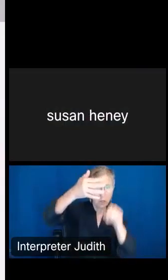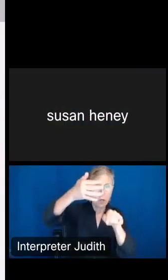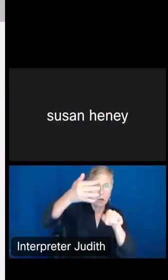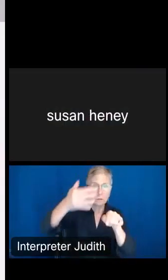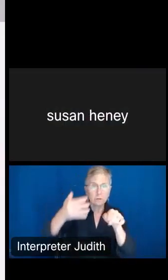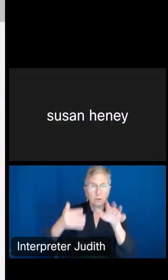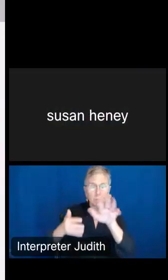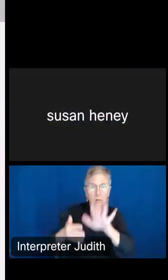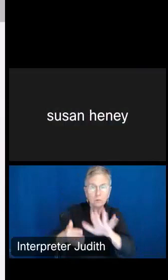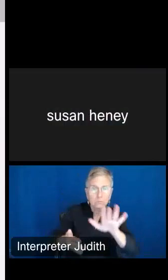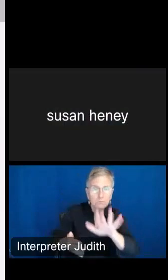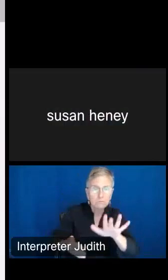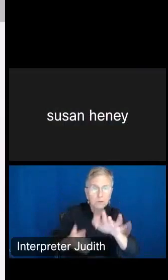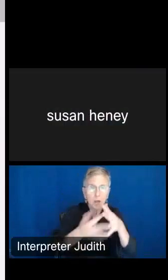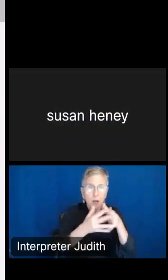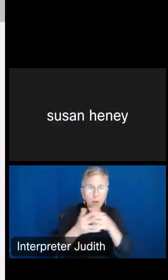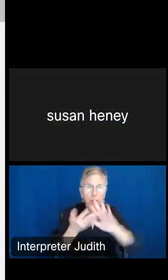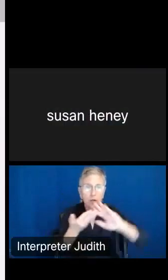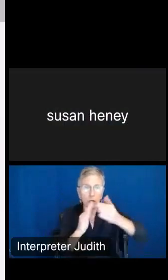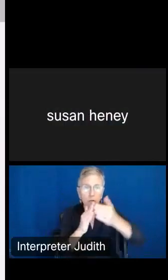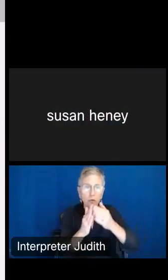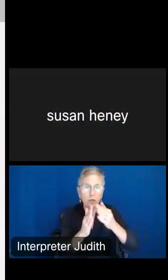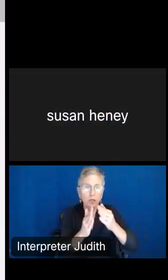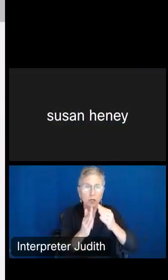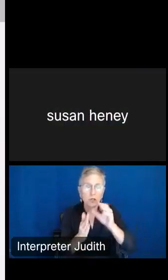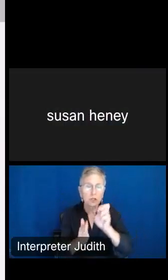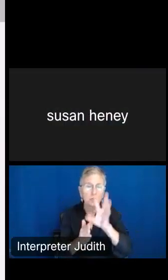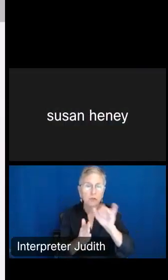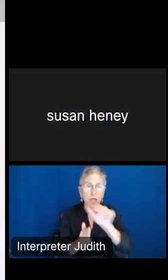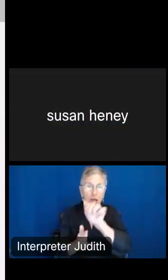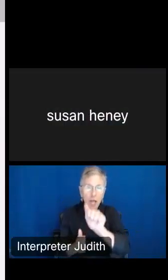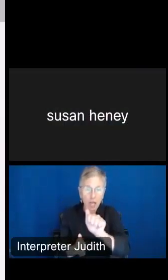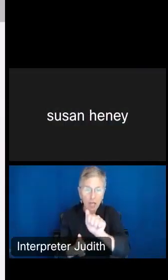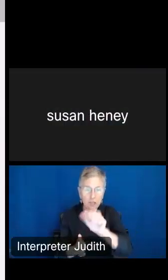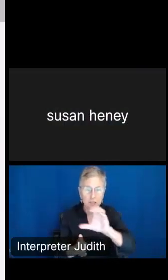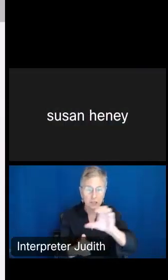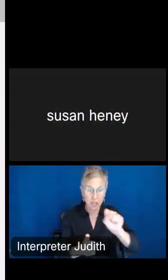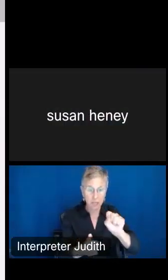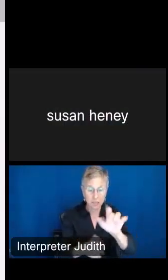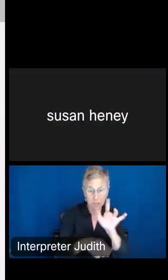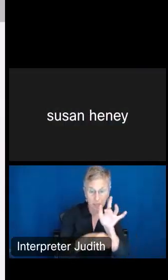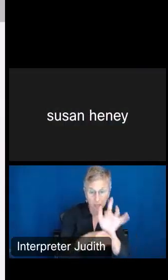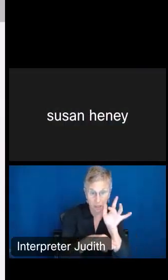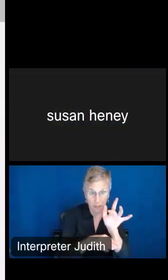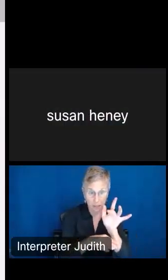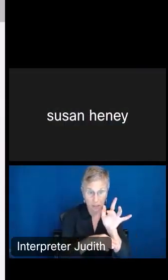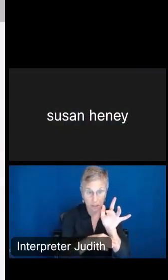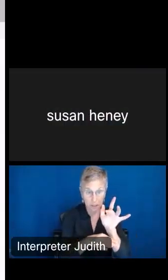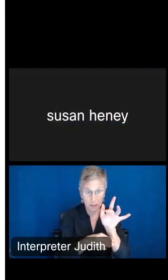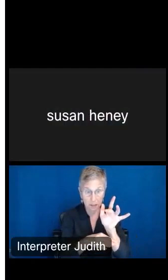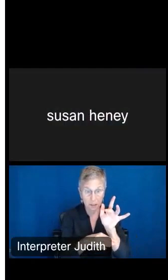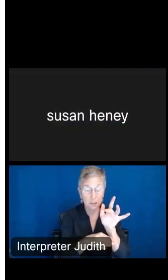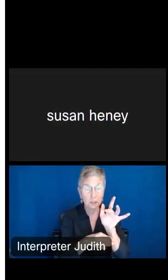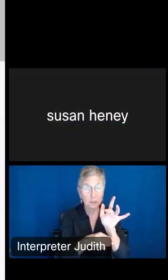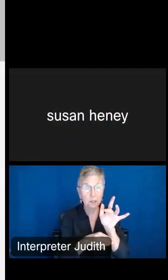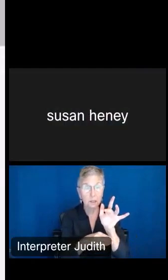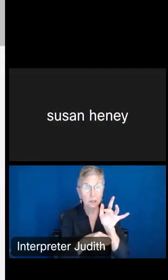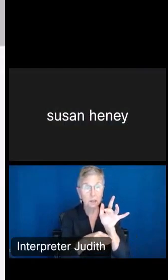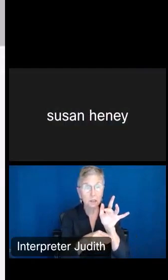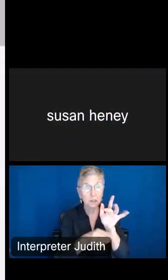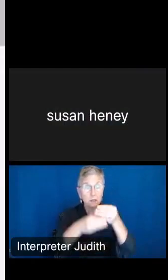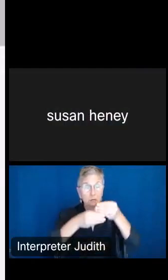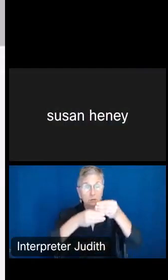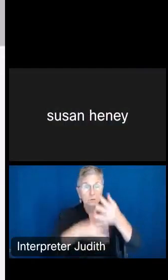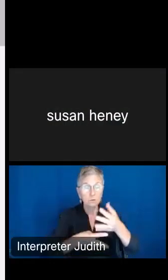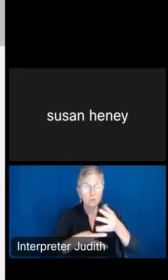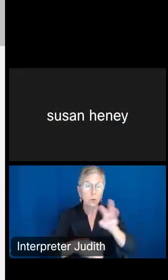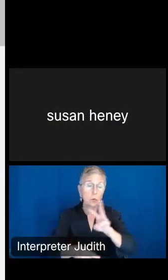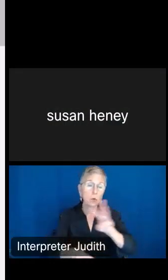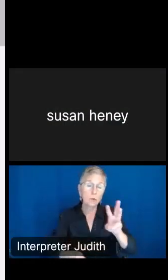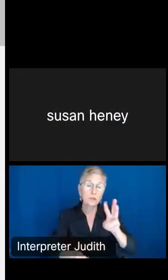over to American Community Survey, click there. And our website might be pretty busy today,